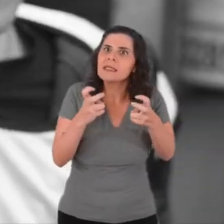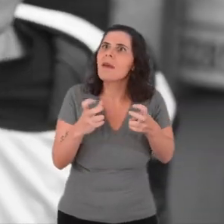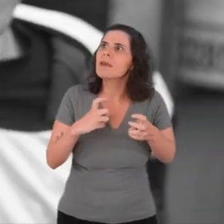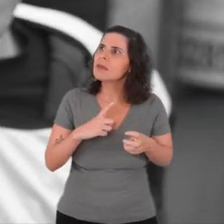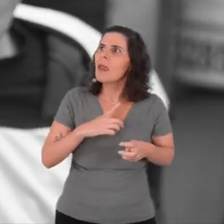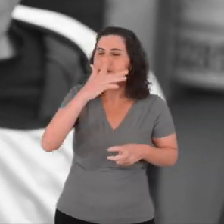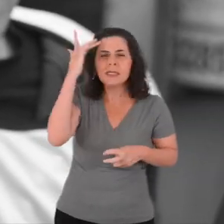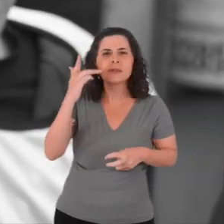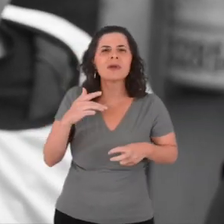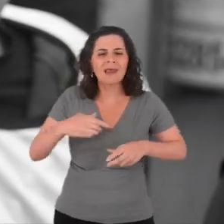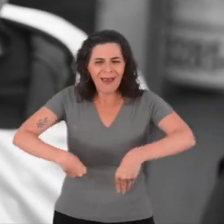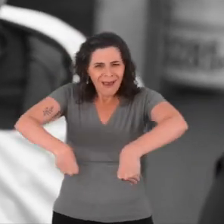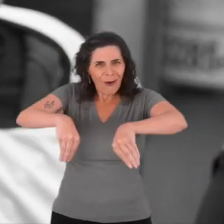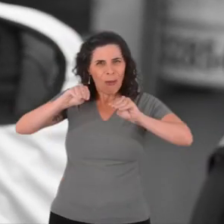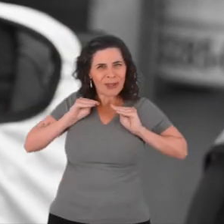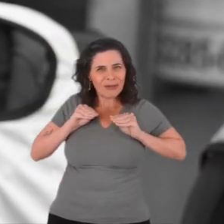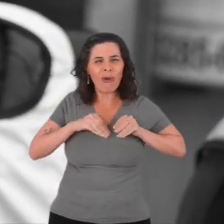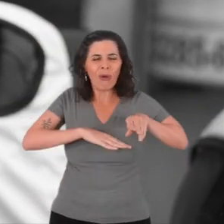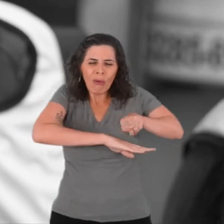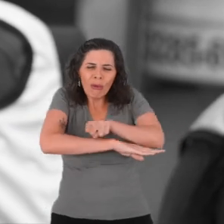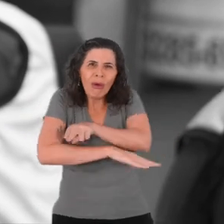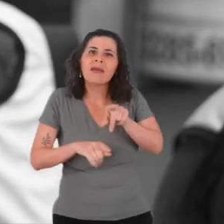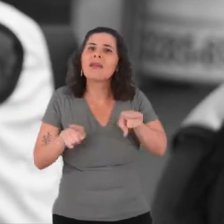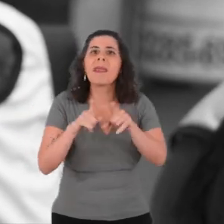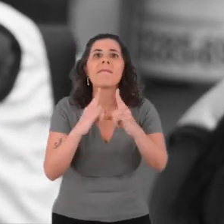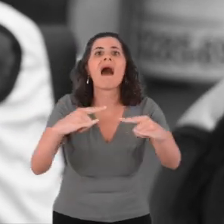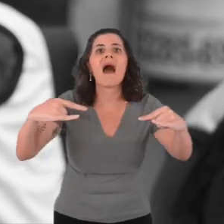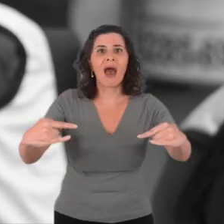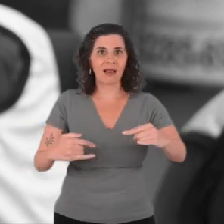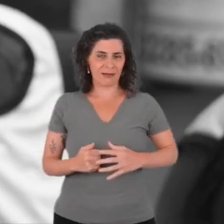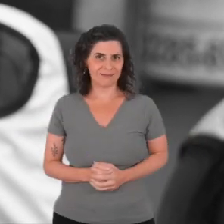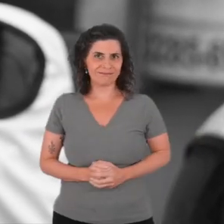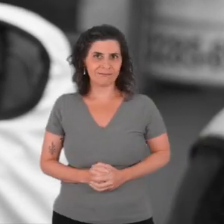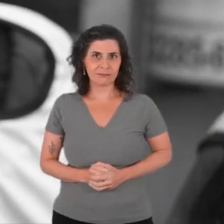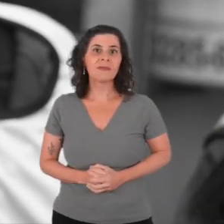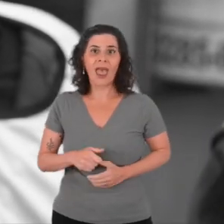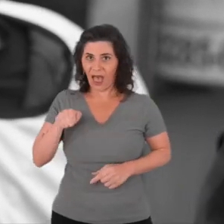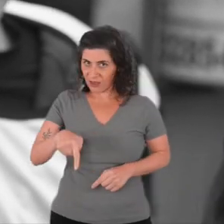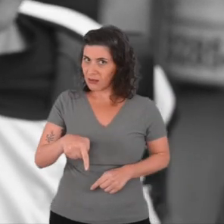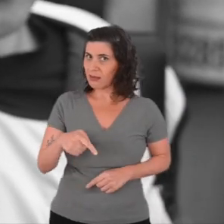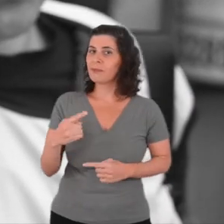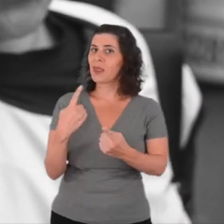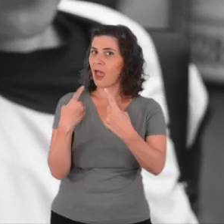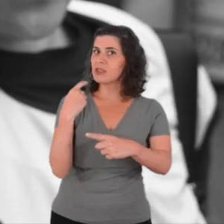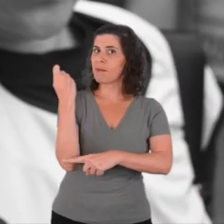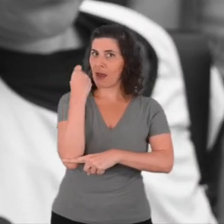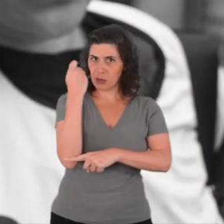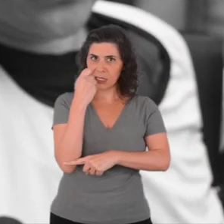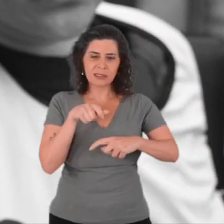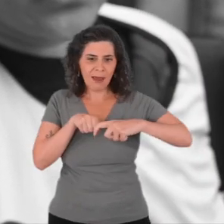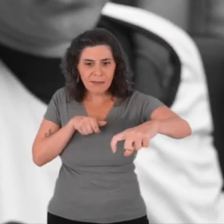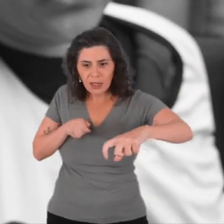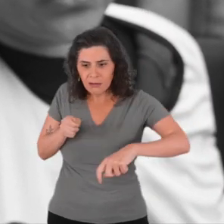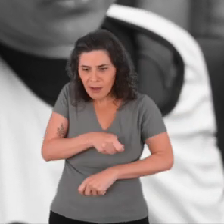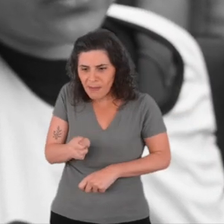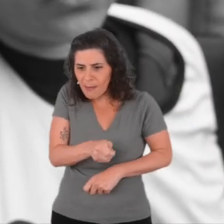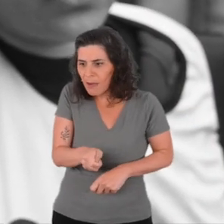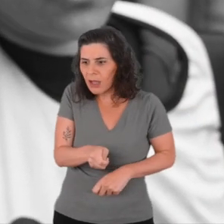Here on Paulista Avenue, when you walk on the tactile paving next to the sidewalks there are many people and many children,